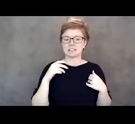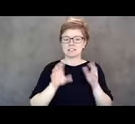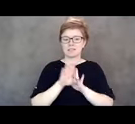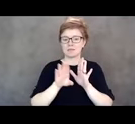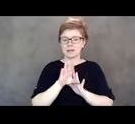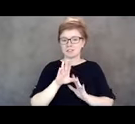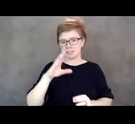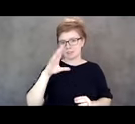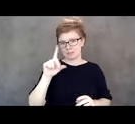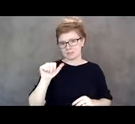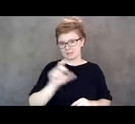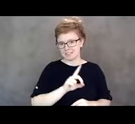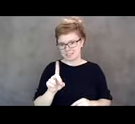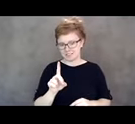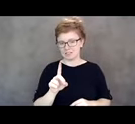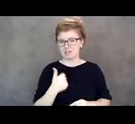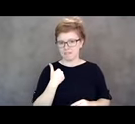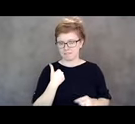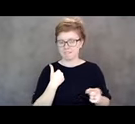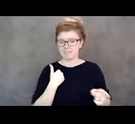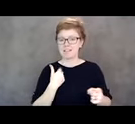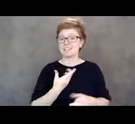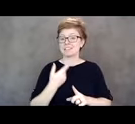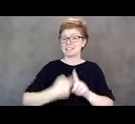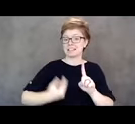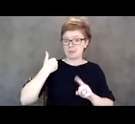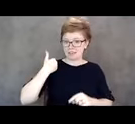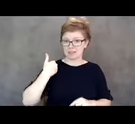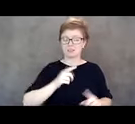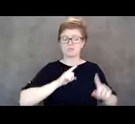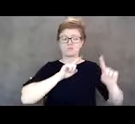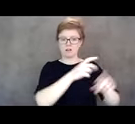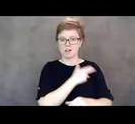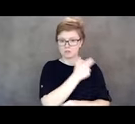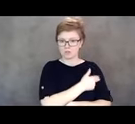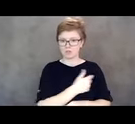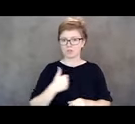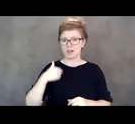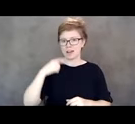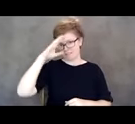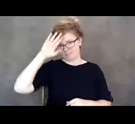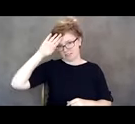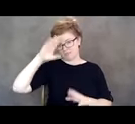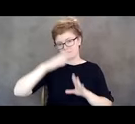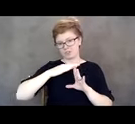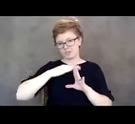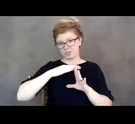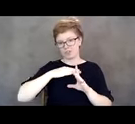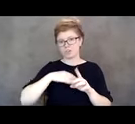Last month she was taken to the hospital. She was spiking a fever. She had other symptoms not related to COVID.